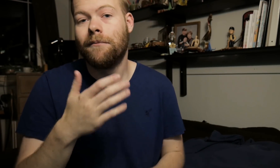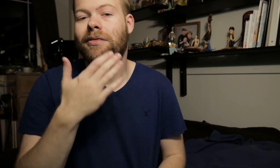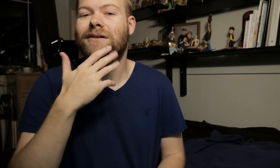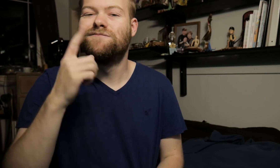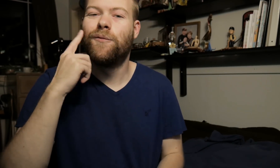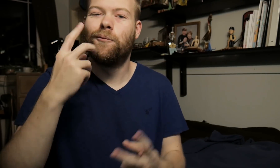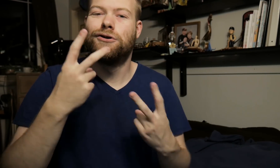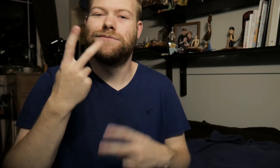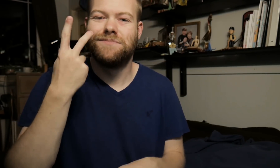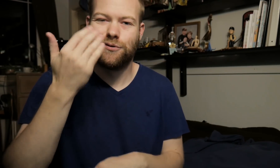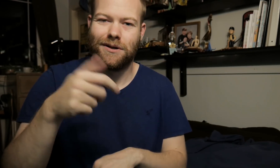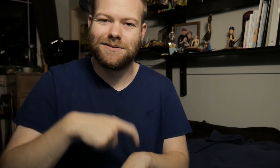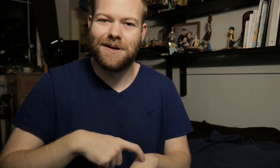Thanks for watching, see you next time.